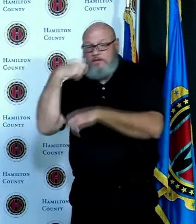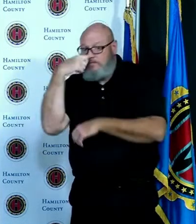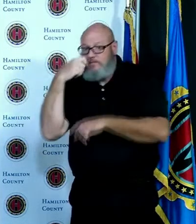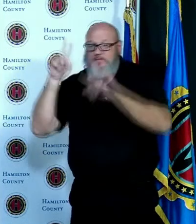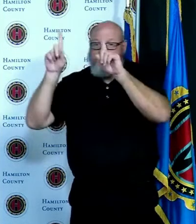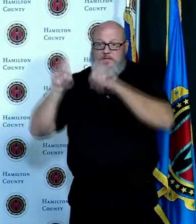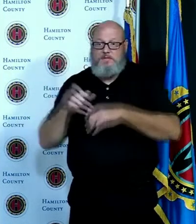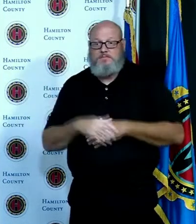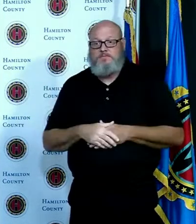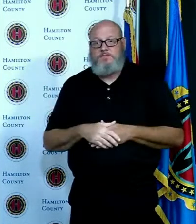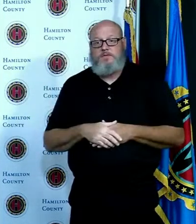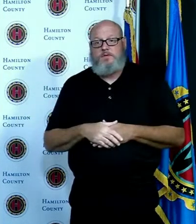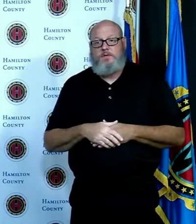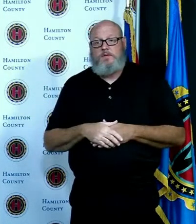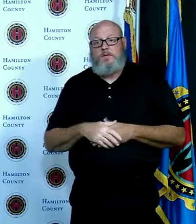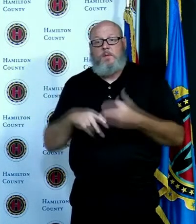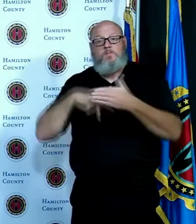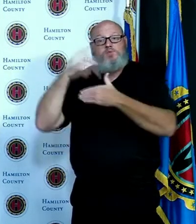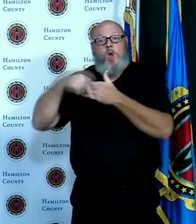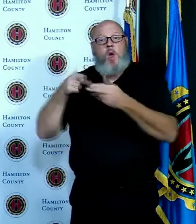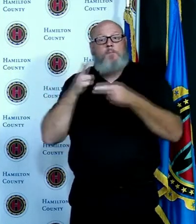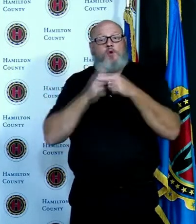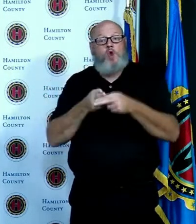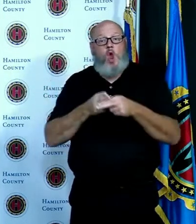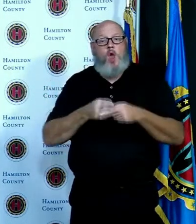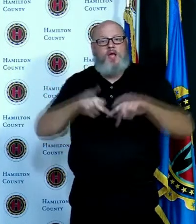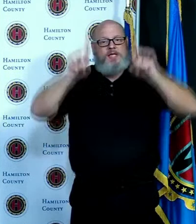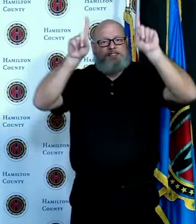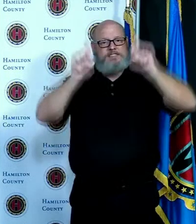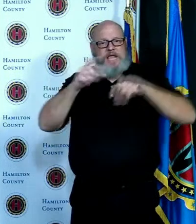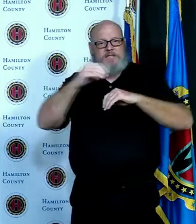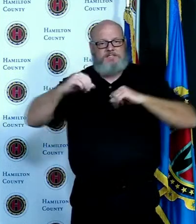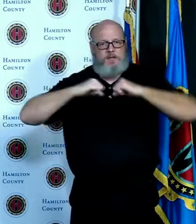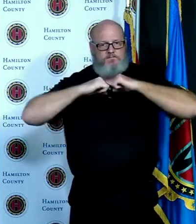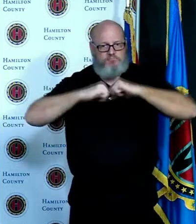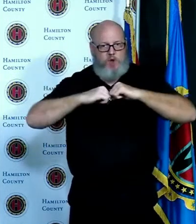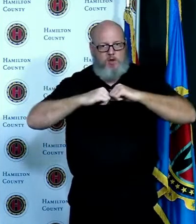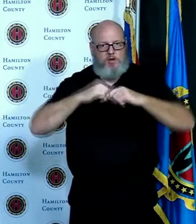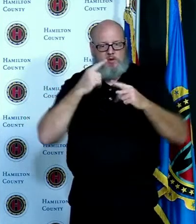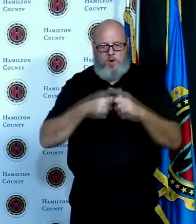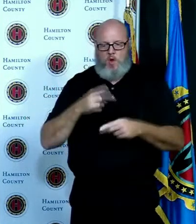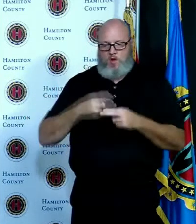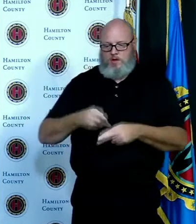of looking at areas where there's less access to testing and setting up new sites so please